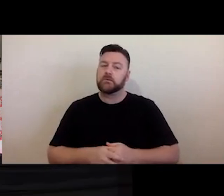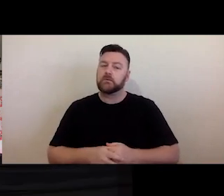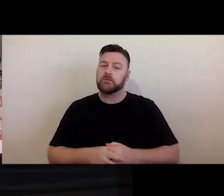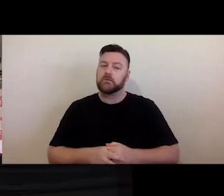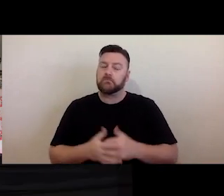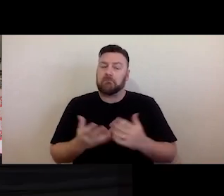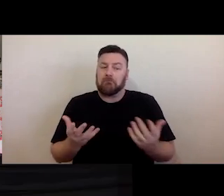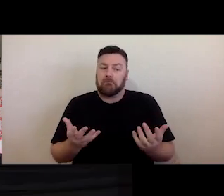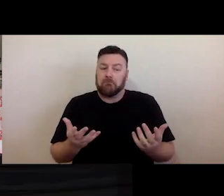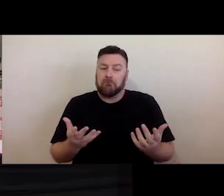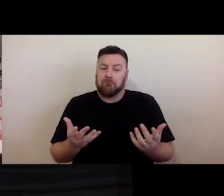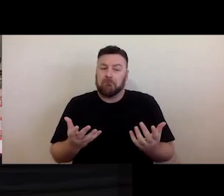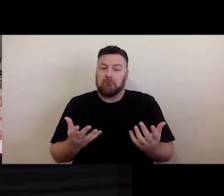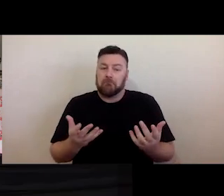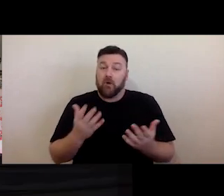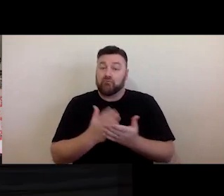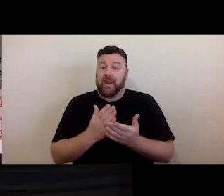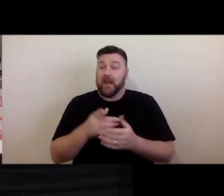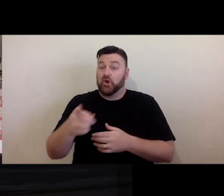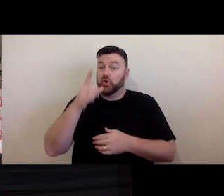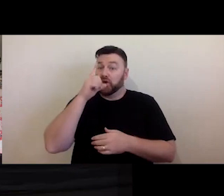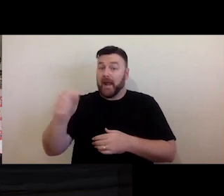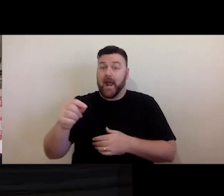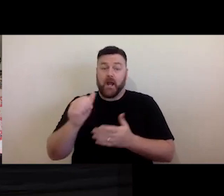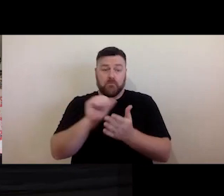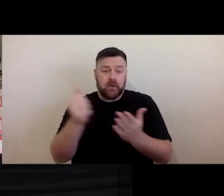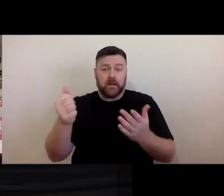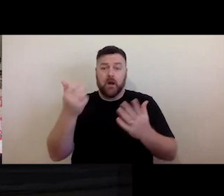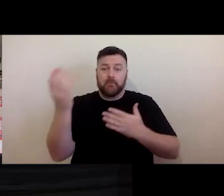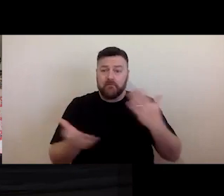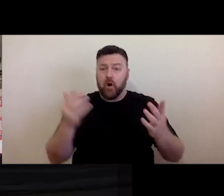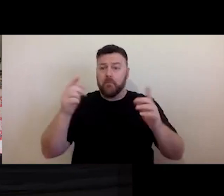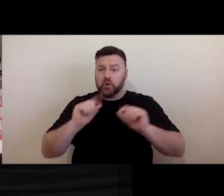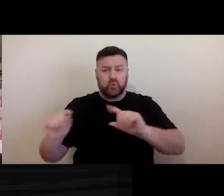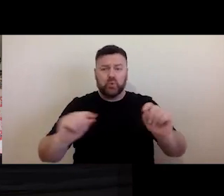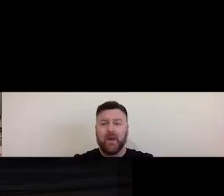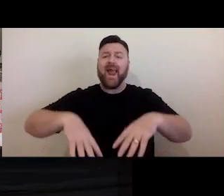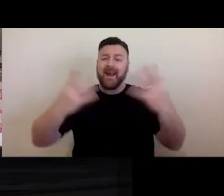anything you have permission to do and the most common form, as I said, is a copyright licence.